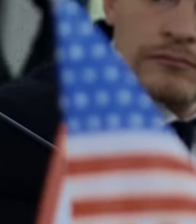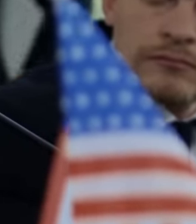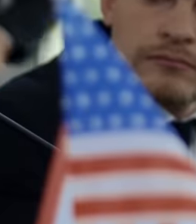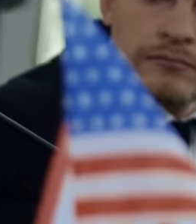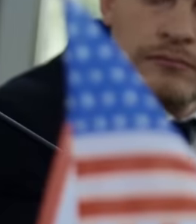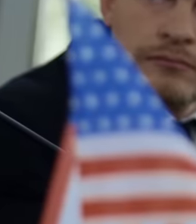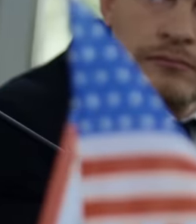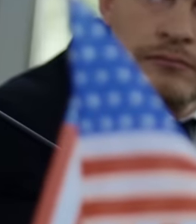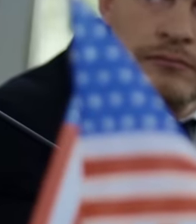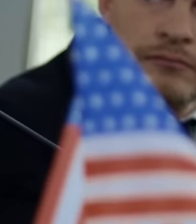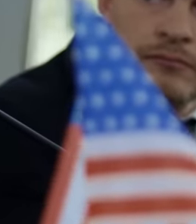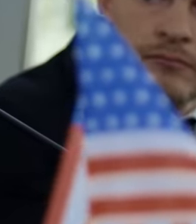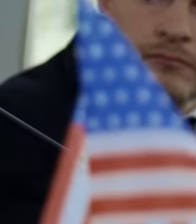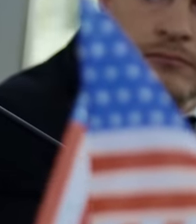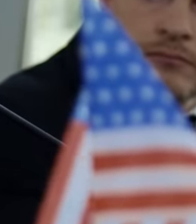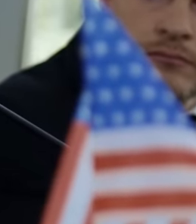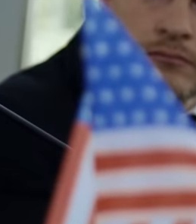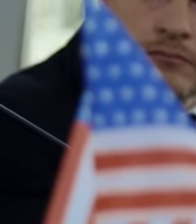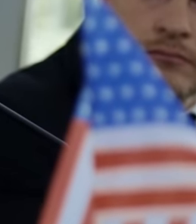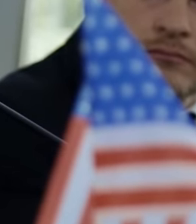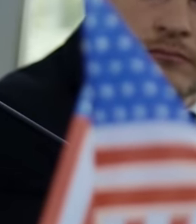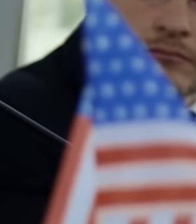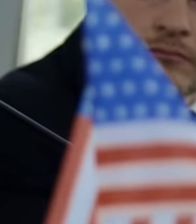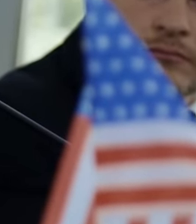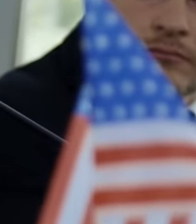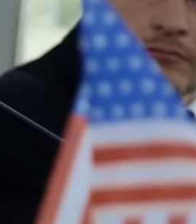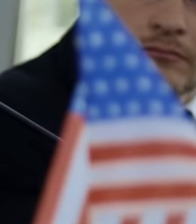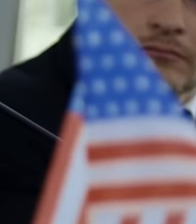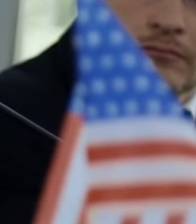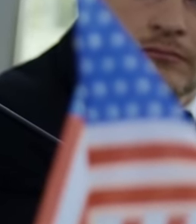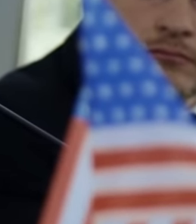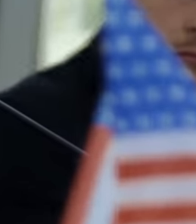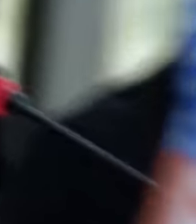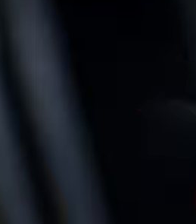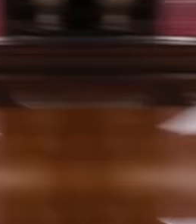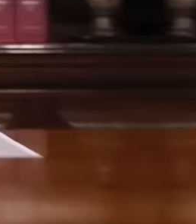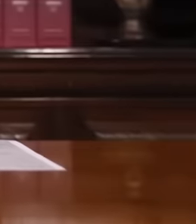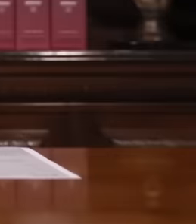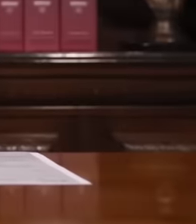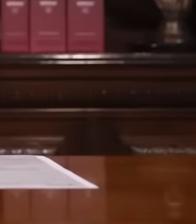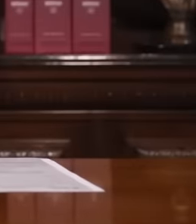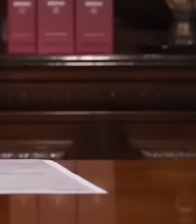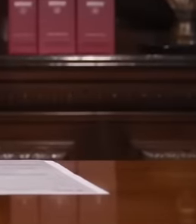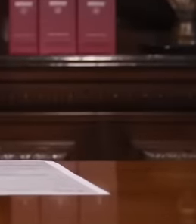since, as he himself has said repeatedly that his chest is not a cellar and he says everything